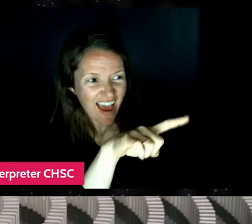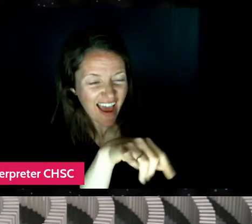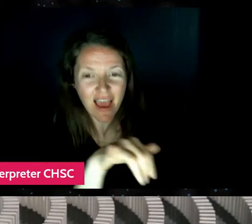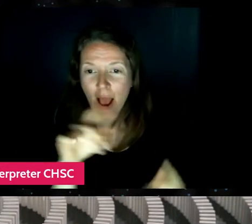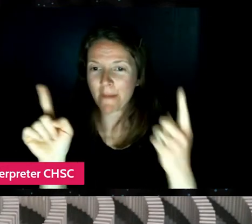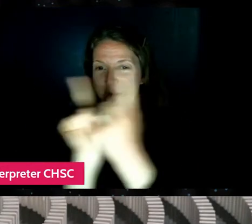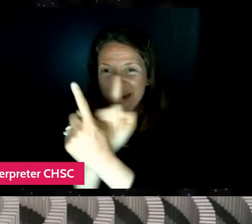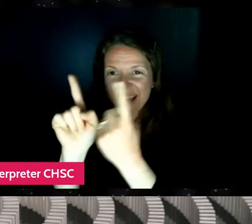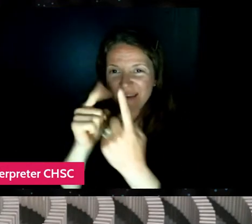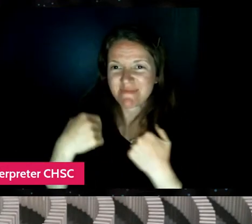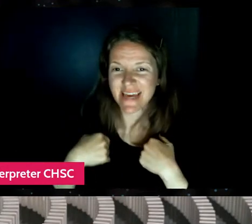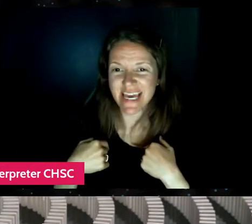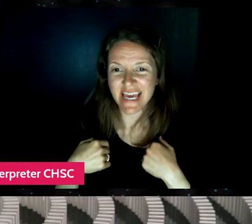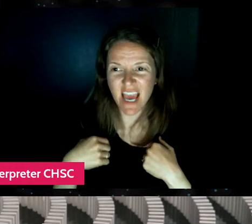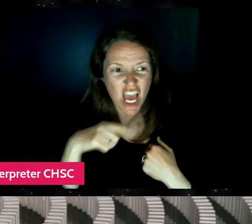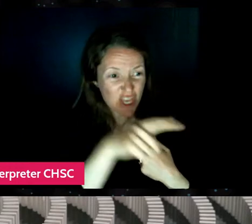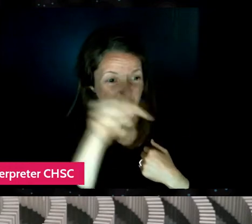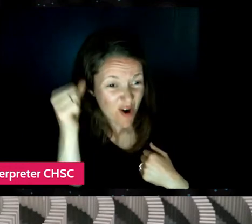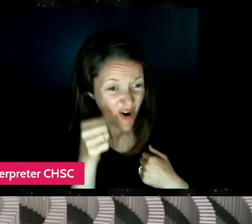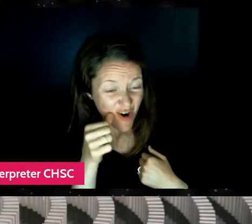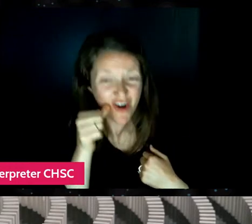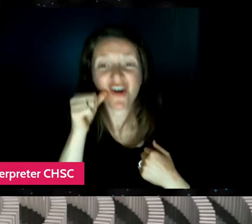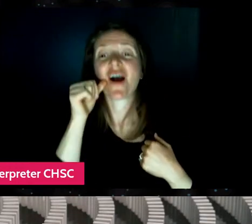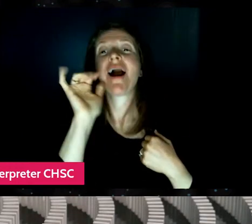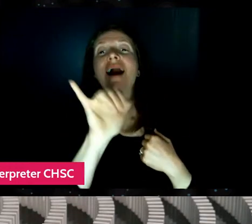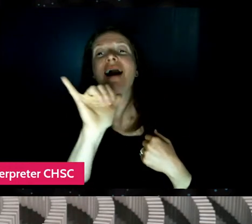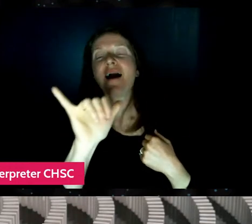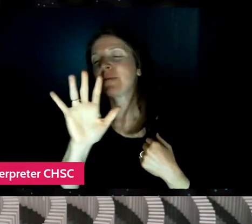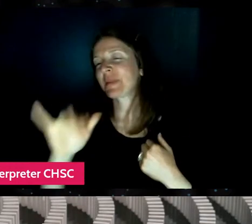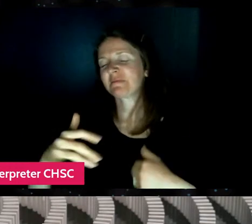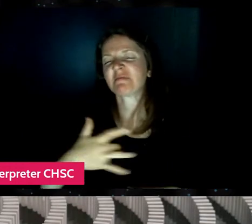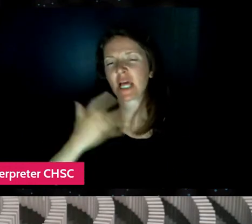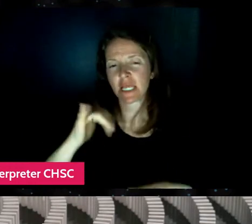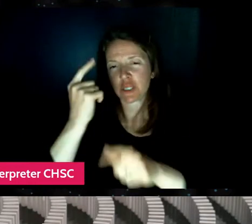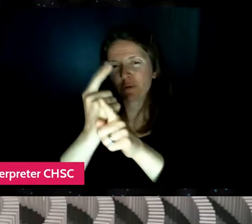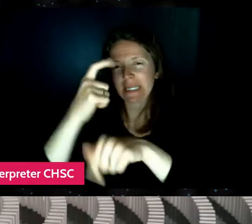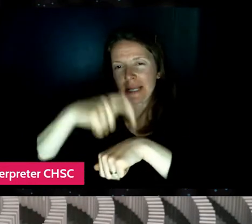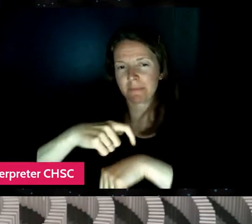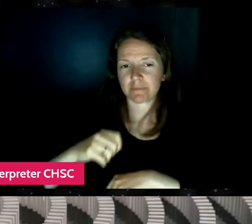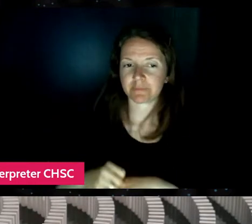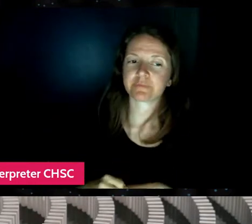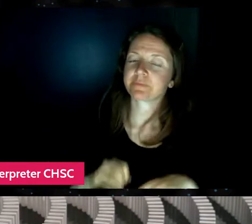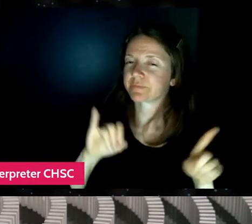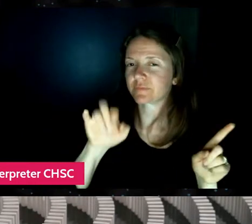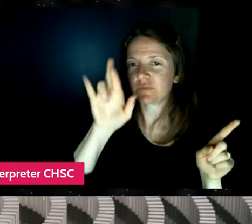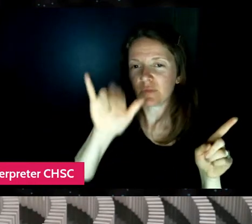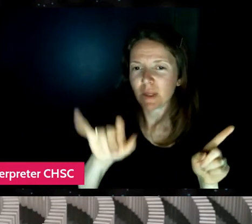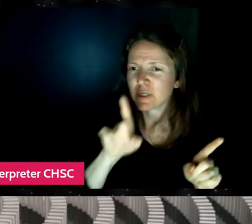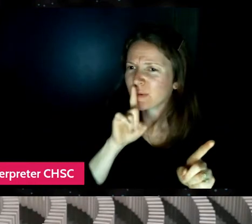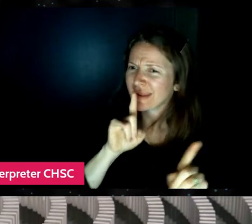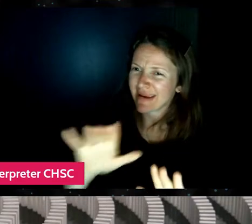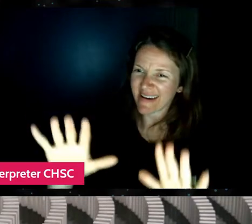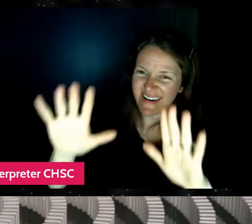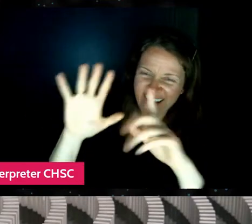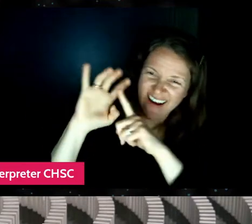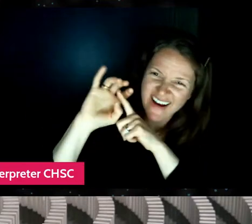So it was just the right timing. Yeah, I mean, it's amazing, you know, there's so many, especially now,